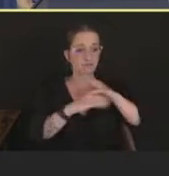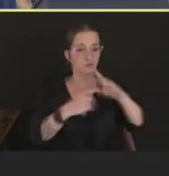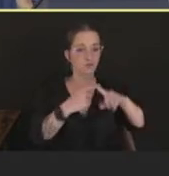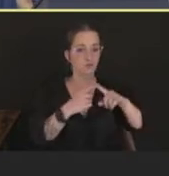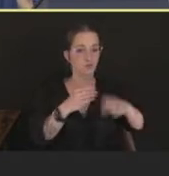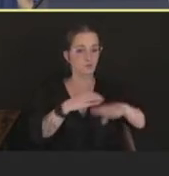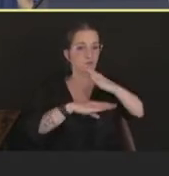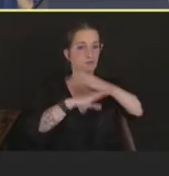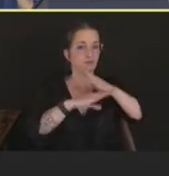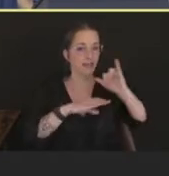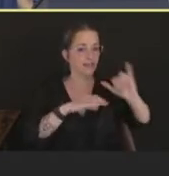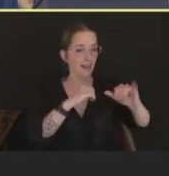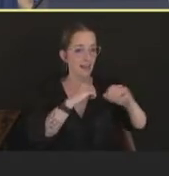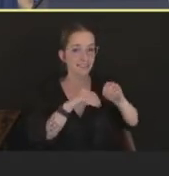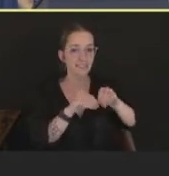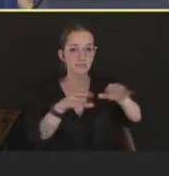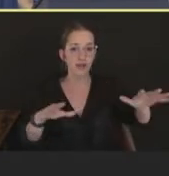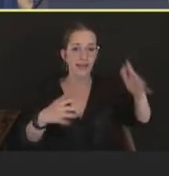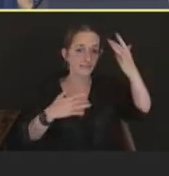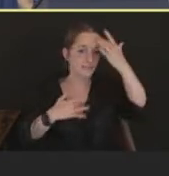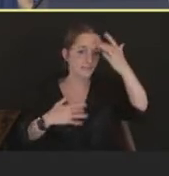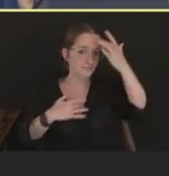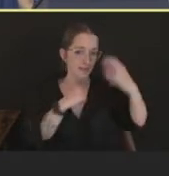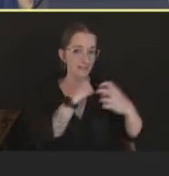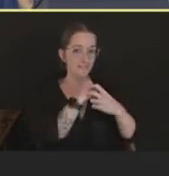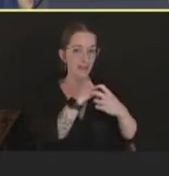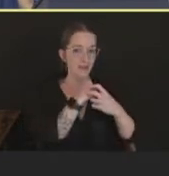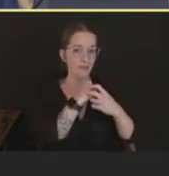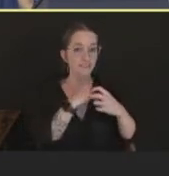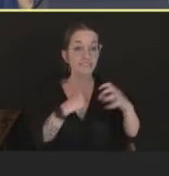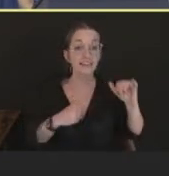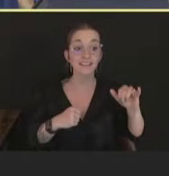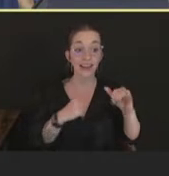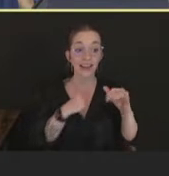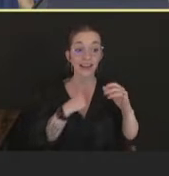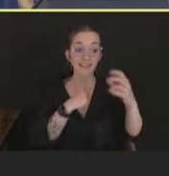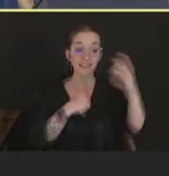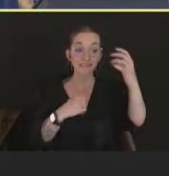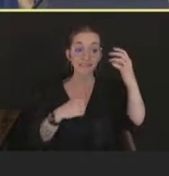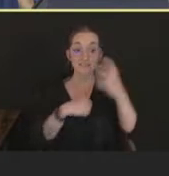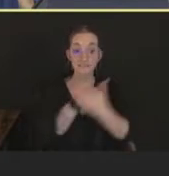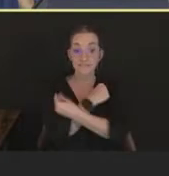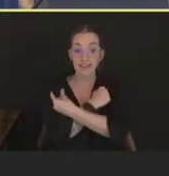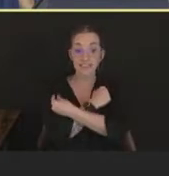For these reasons, the vaccine is not recommended for persons with immunodeficient conditions.